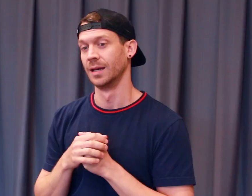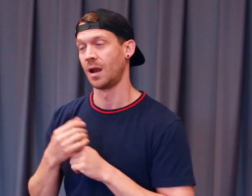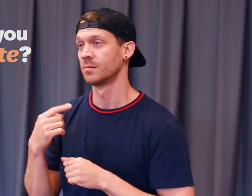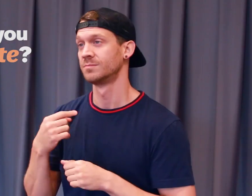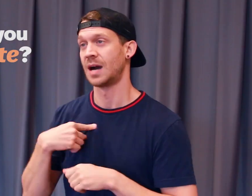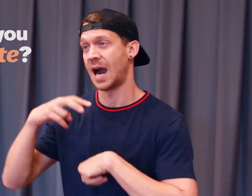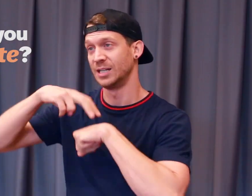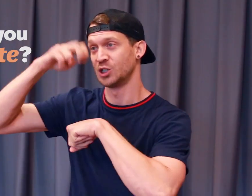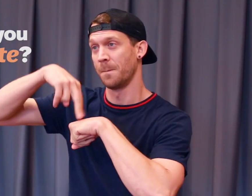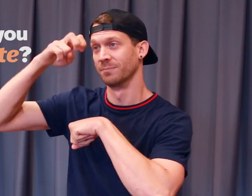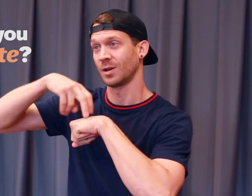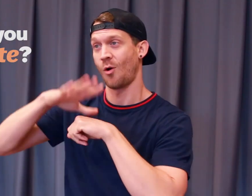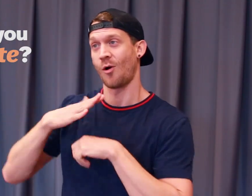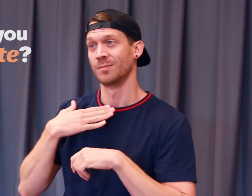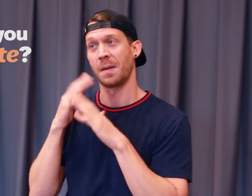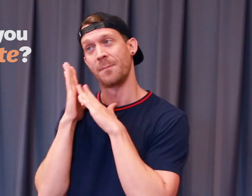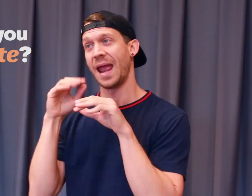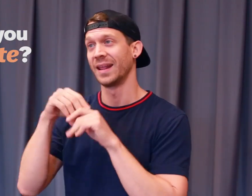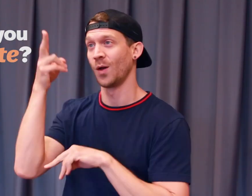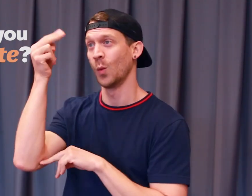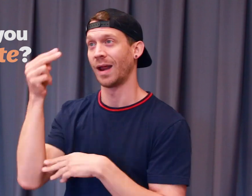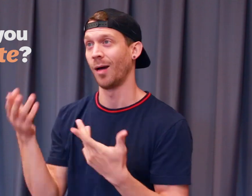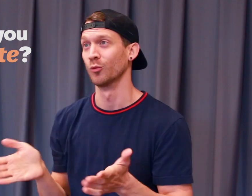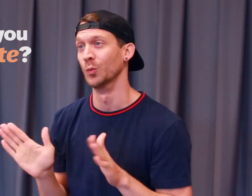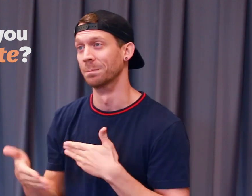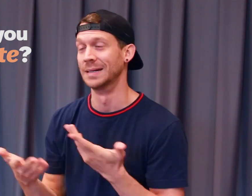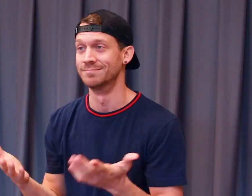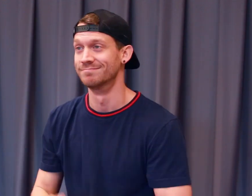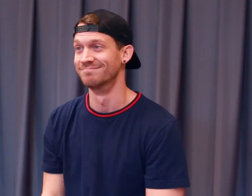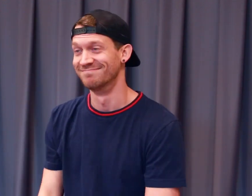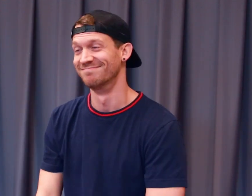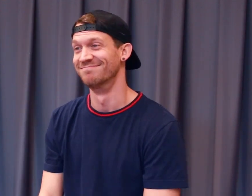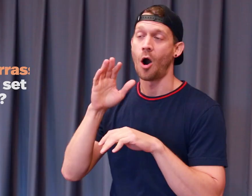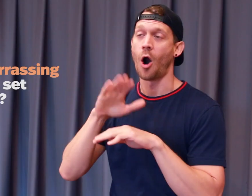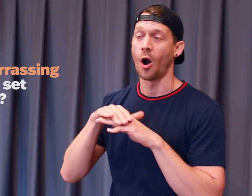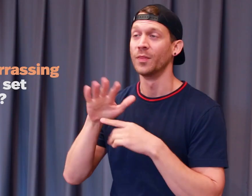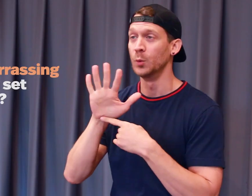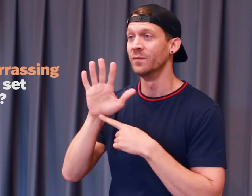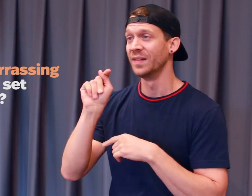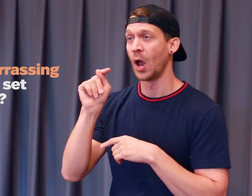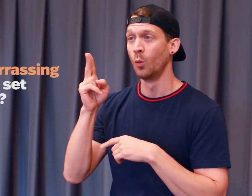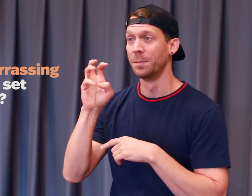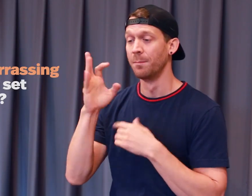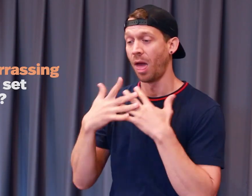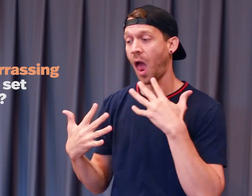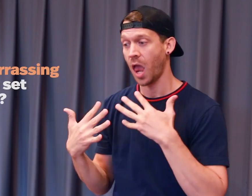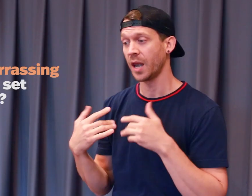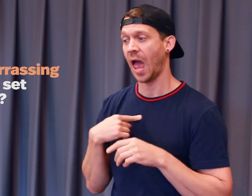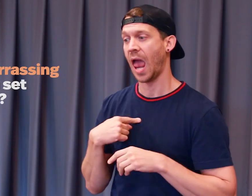I jumped on my bed in the hotel room. On the set of There Will Be Blood,